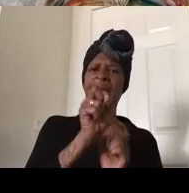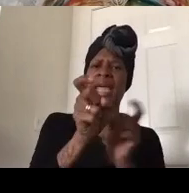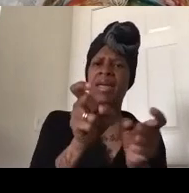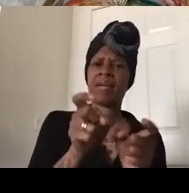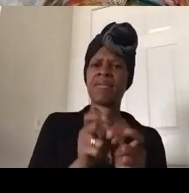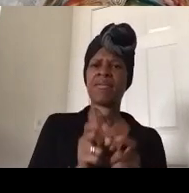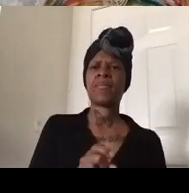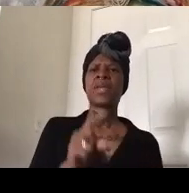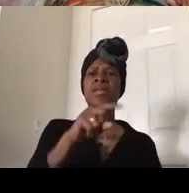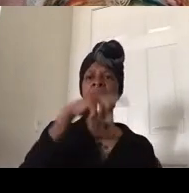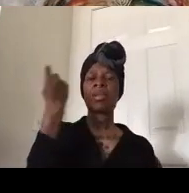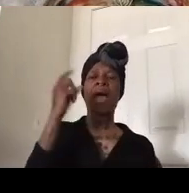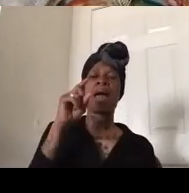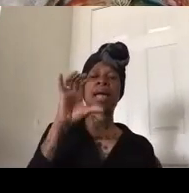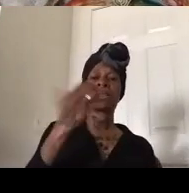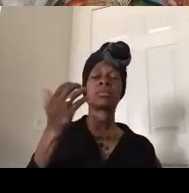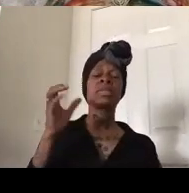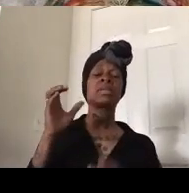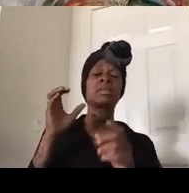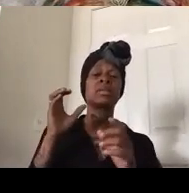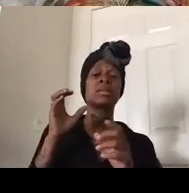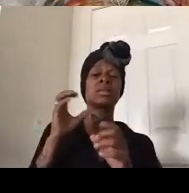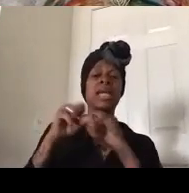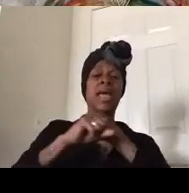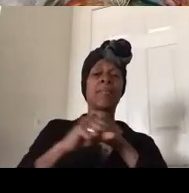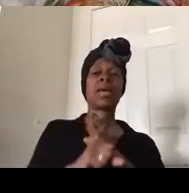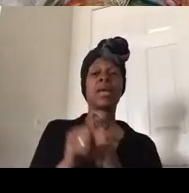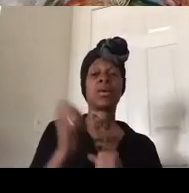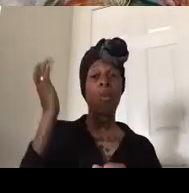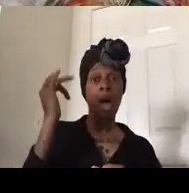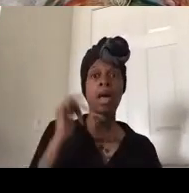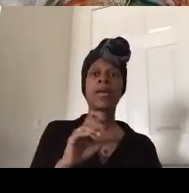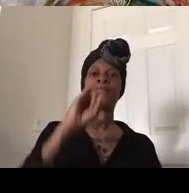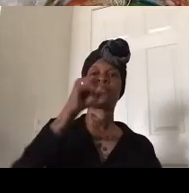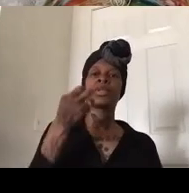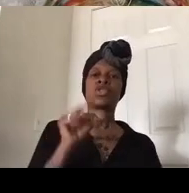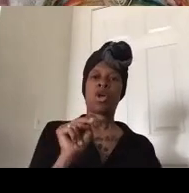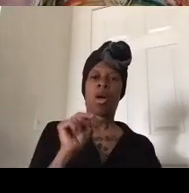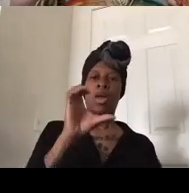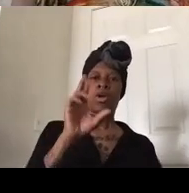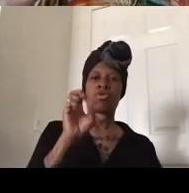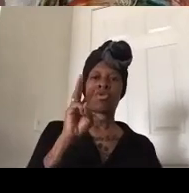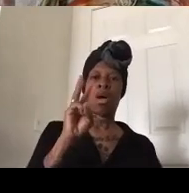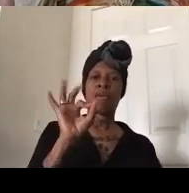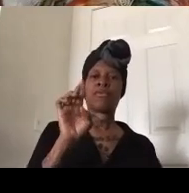murder of john crawford who was murdered inside of a walmart store and we know that walmart is